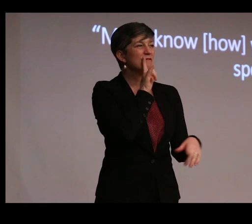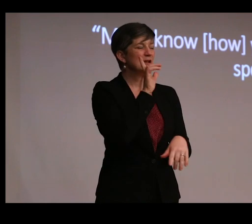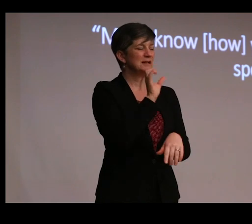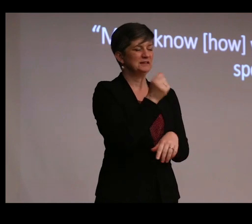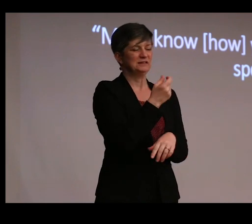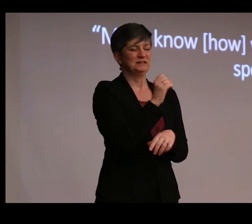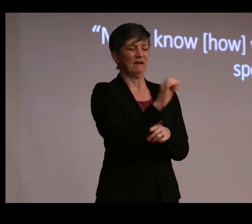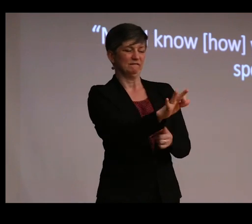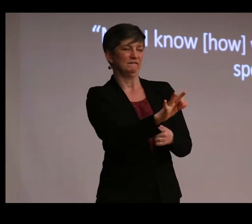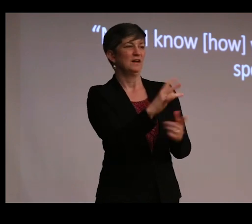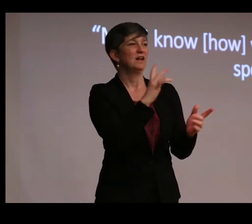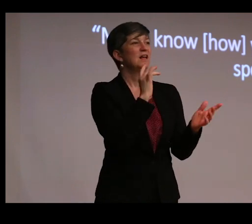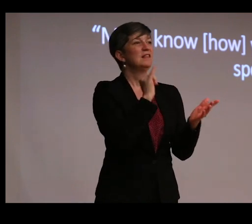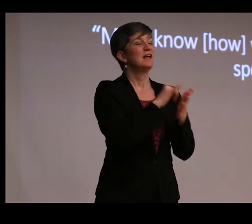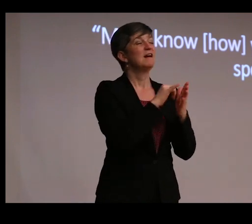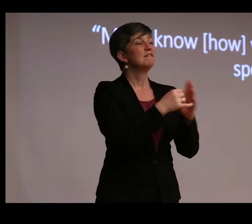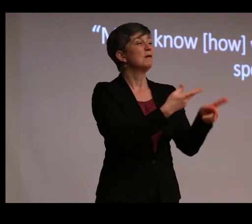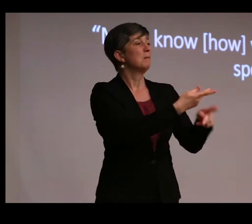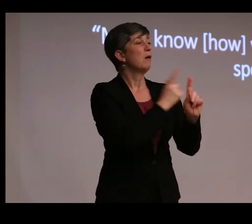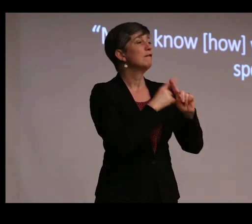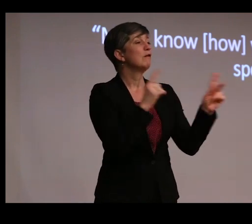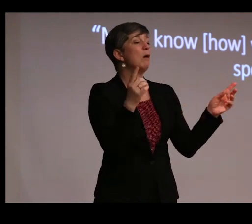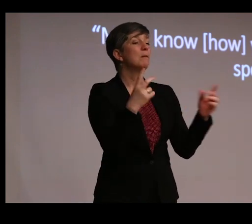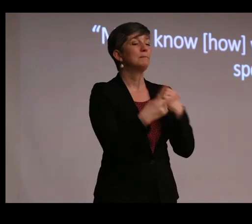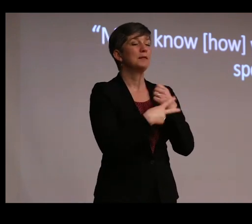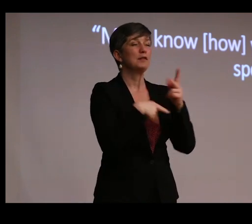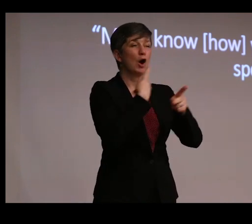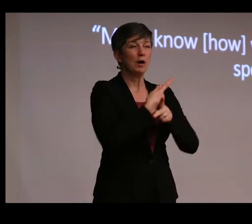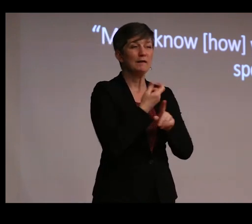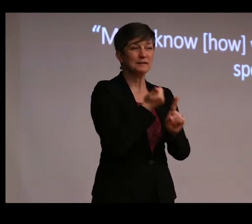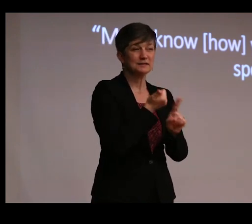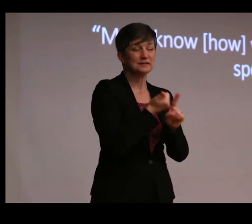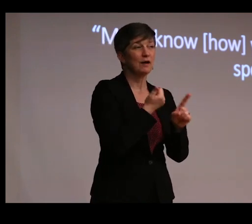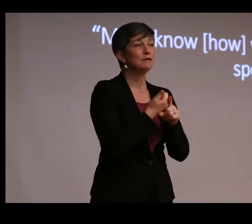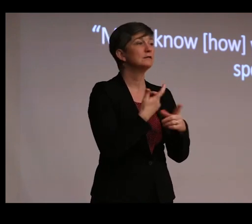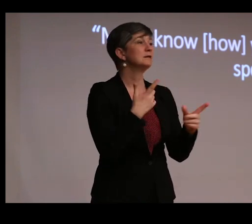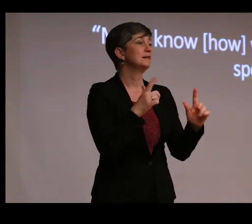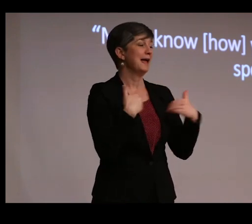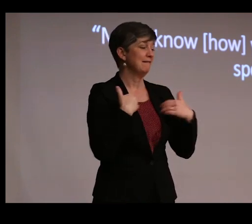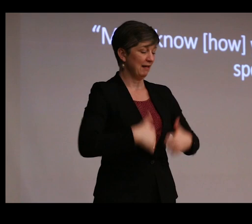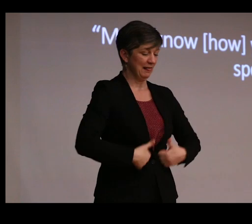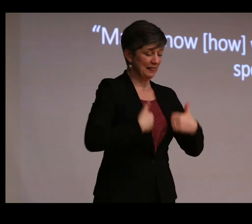They have, drawing on words from the archive, and I'm quoting words here now, "life, whole and mutilated